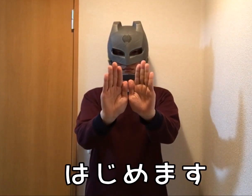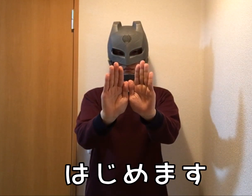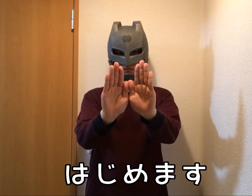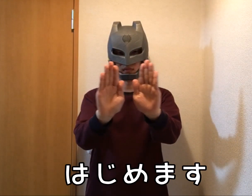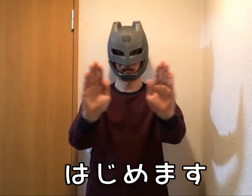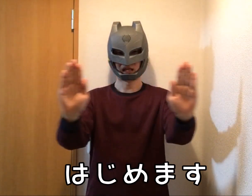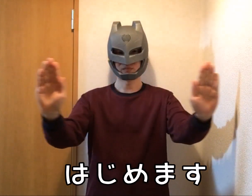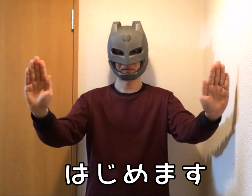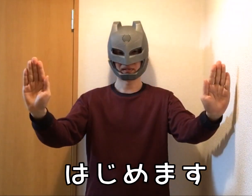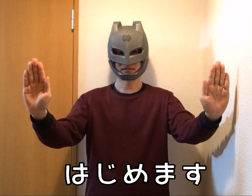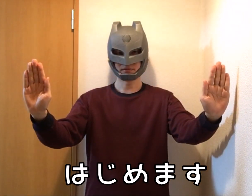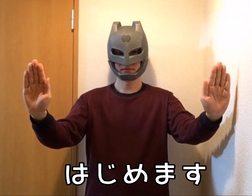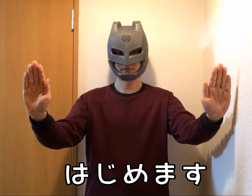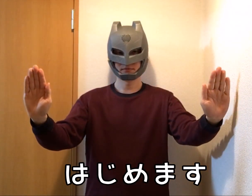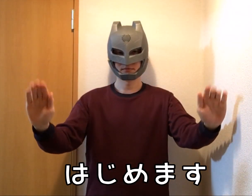Let's start